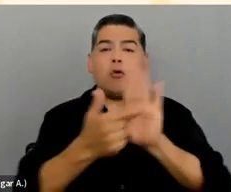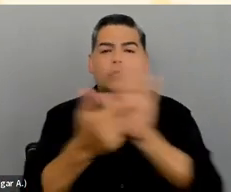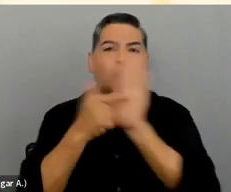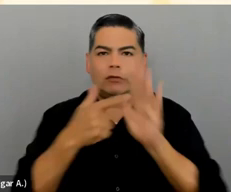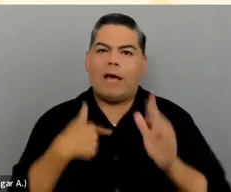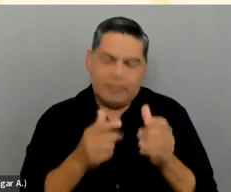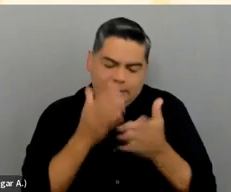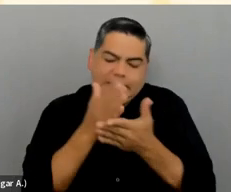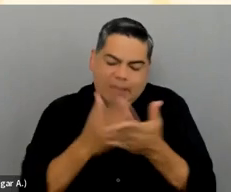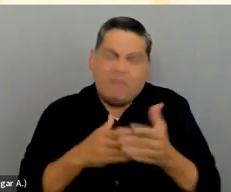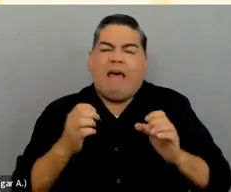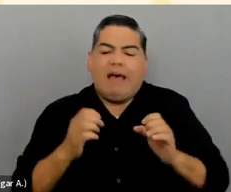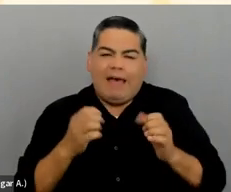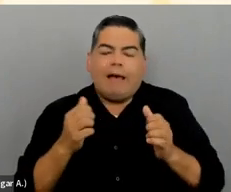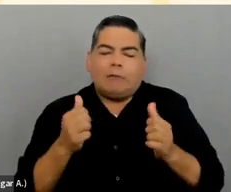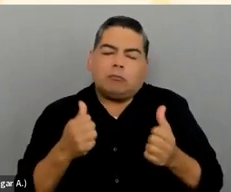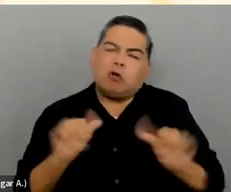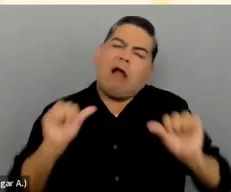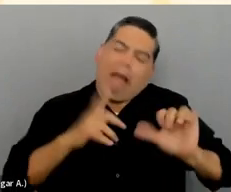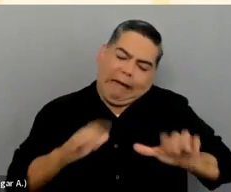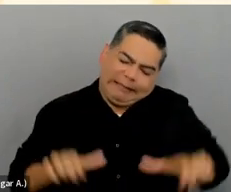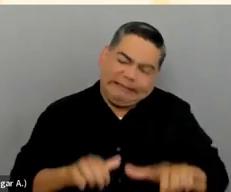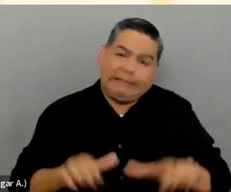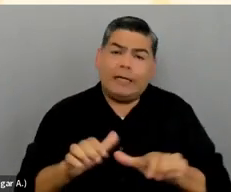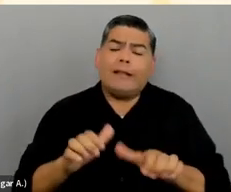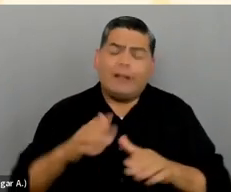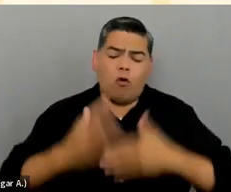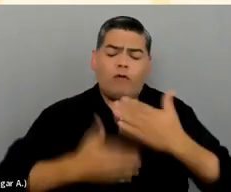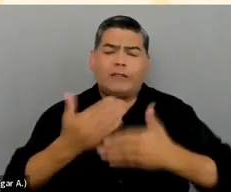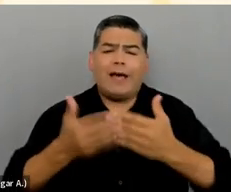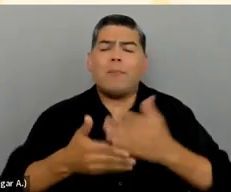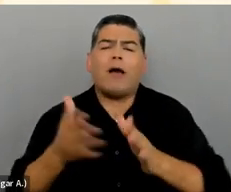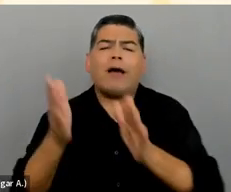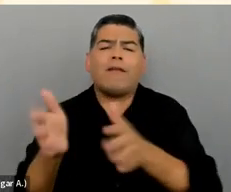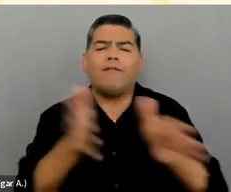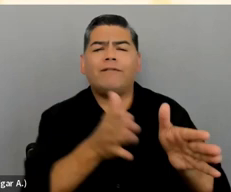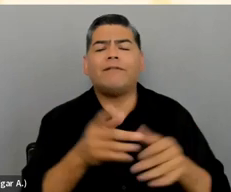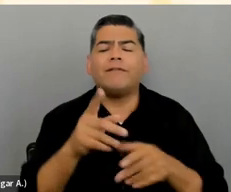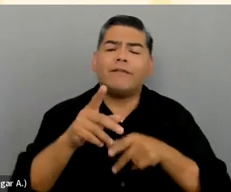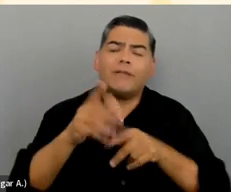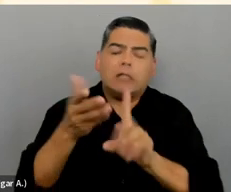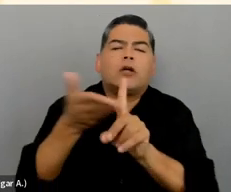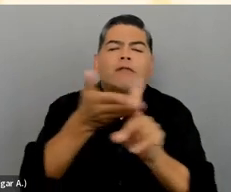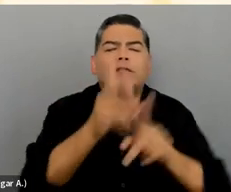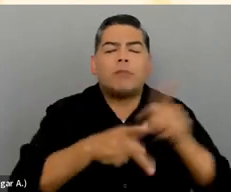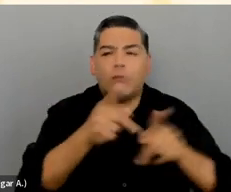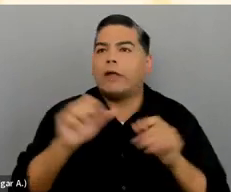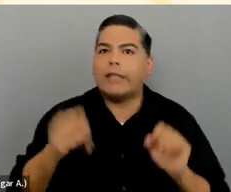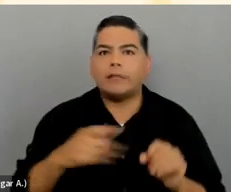And maybe you can slowly convince people to take the time to do it. Yes, it's work. Everything is work.